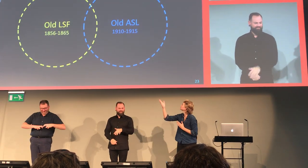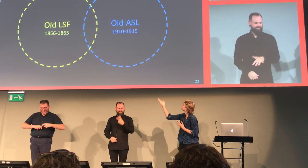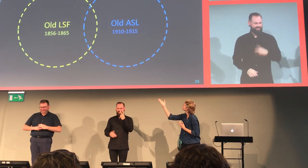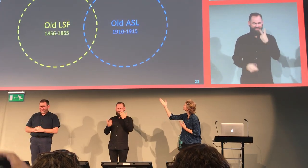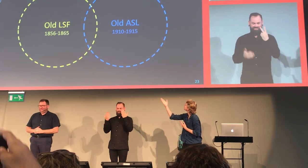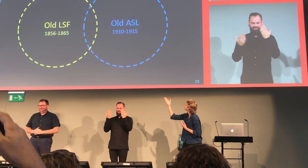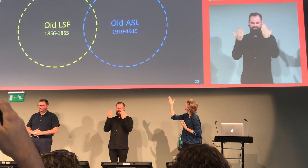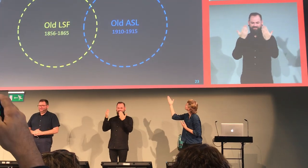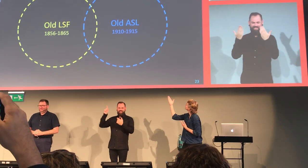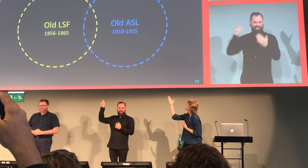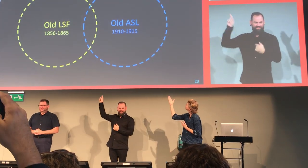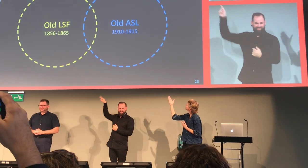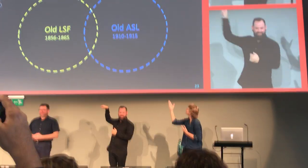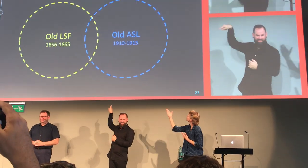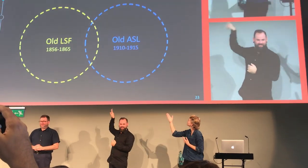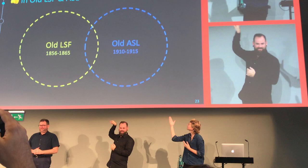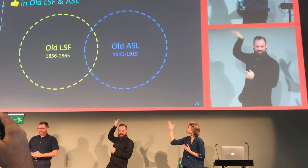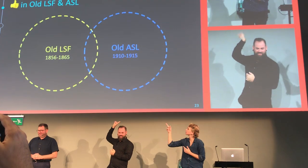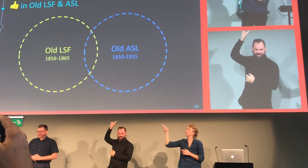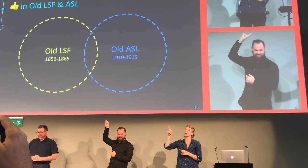As you can see, I have a diagram here.